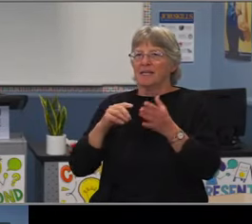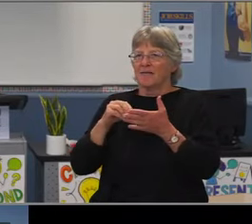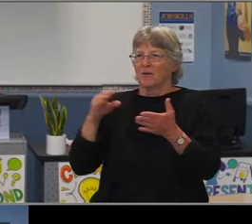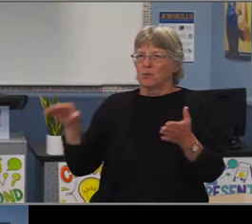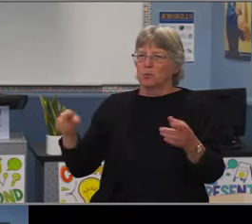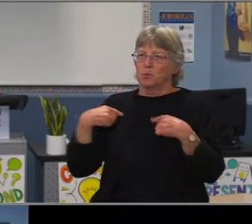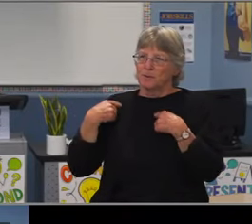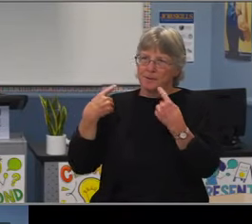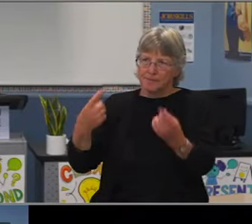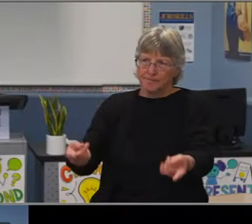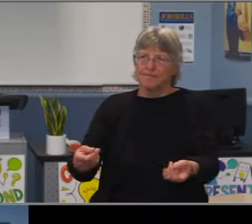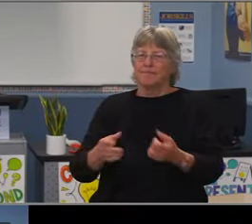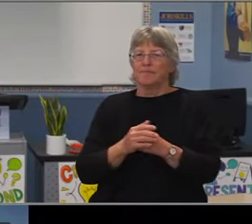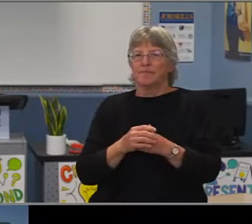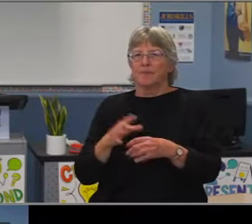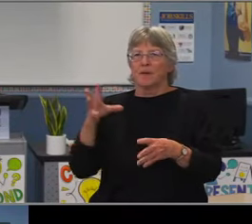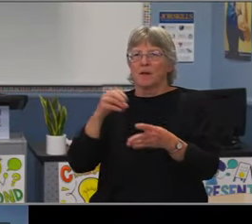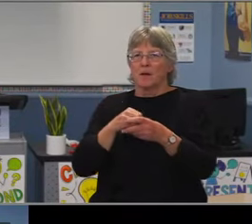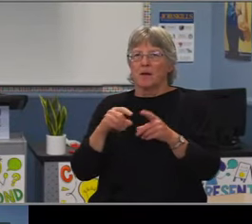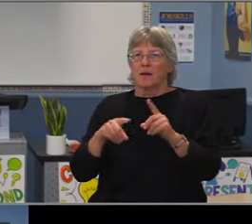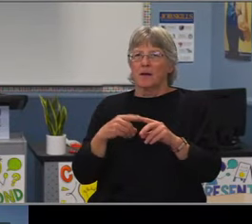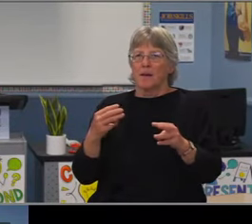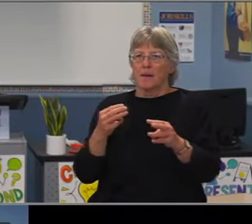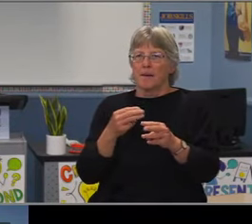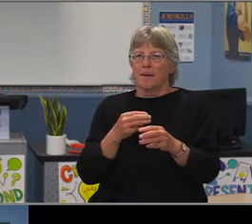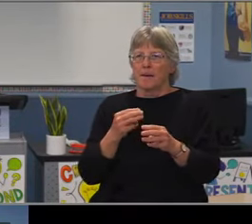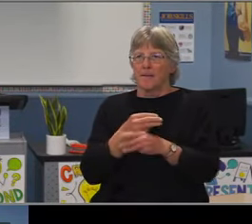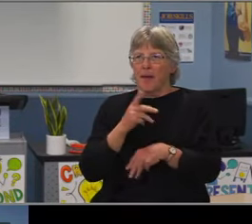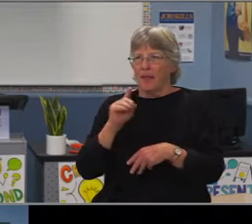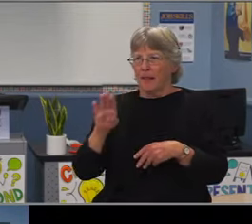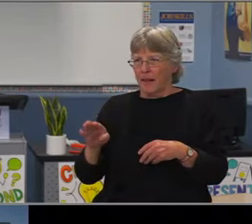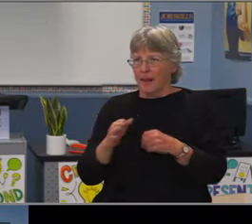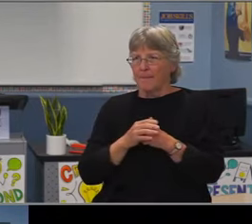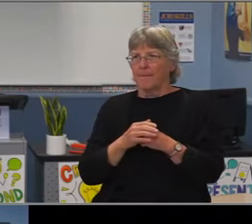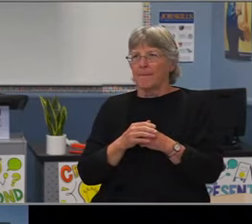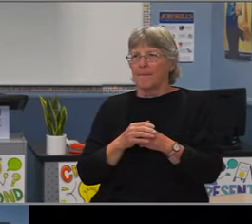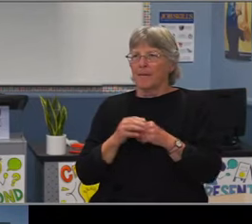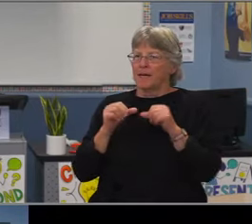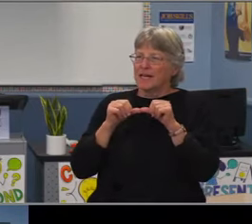and then March 13th we made the decision that schools needed to be closed.